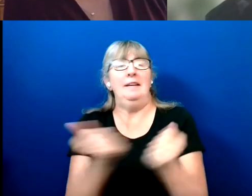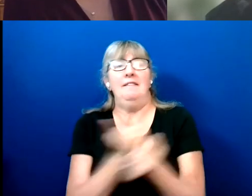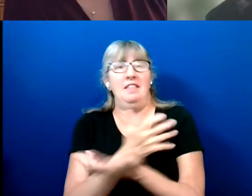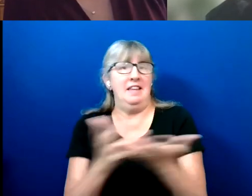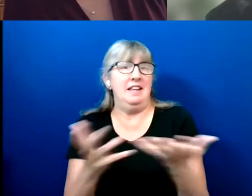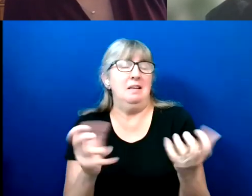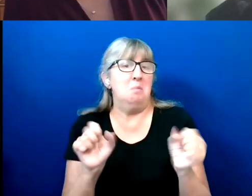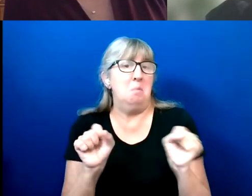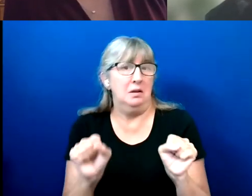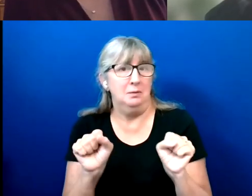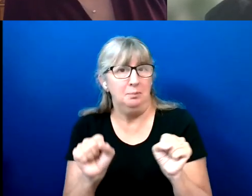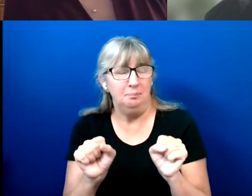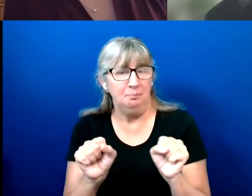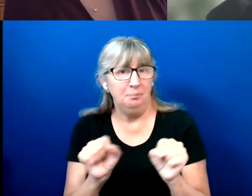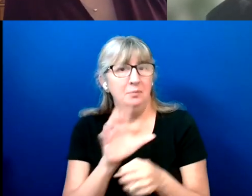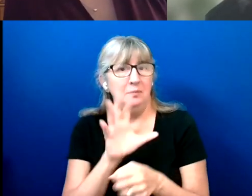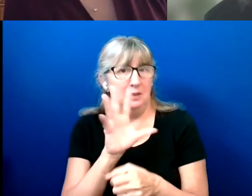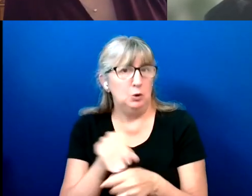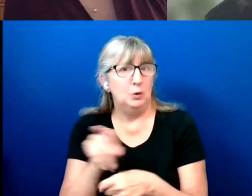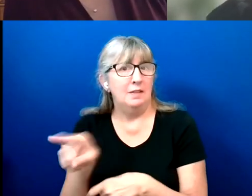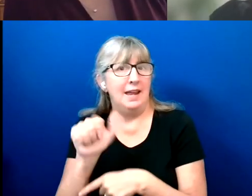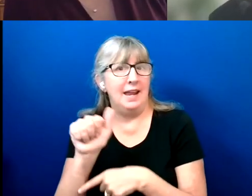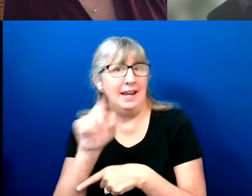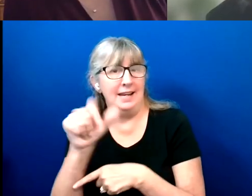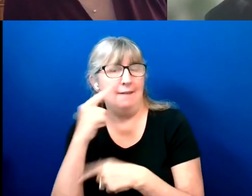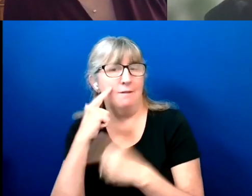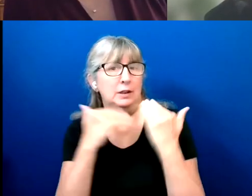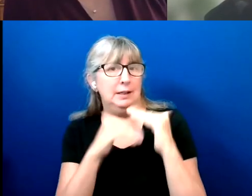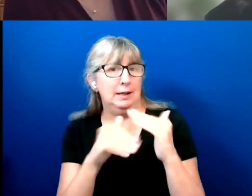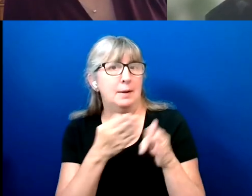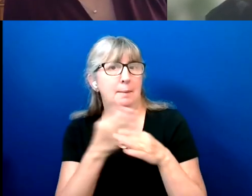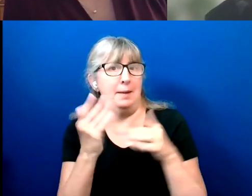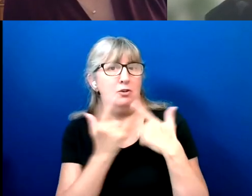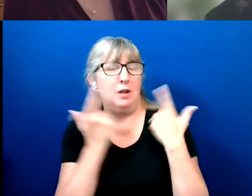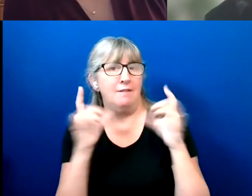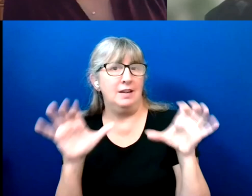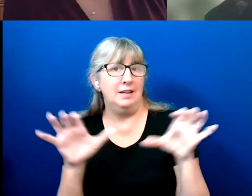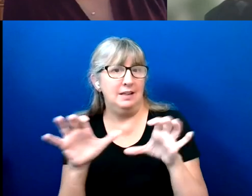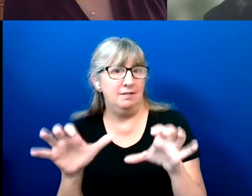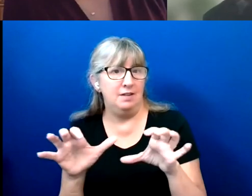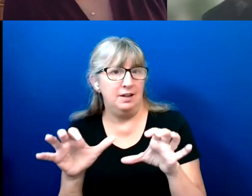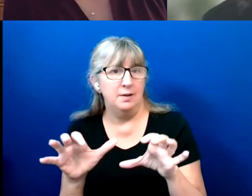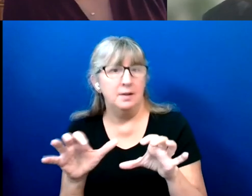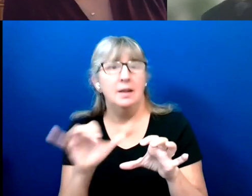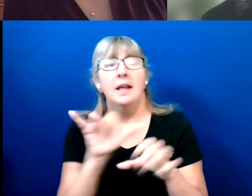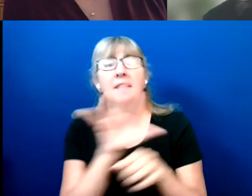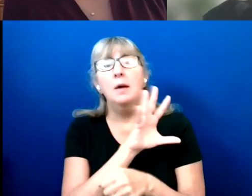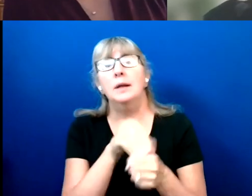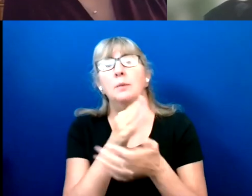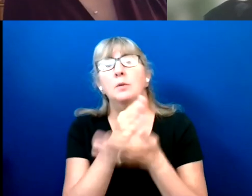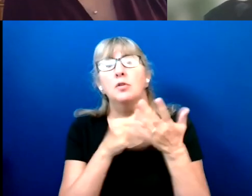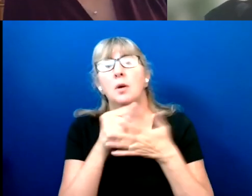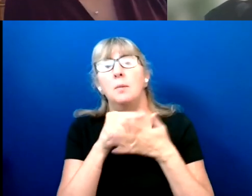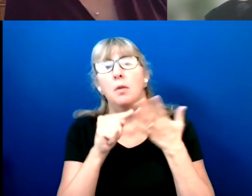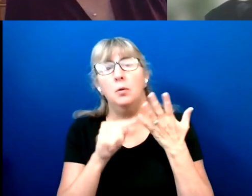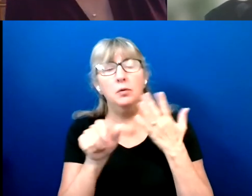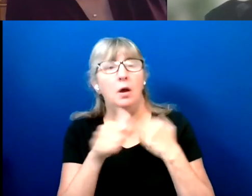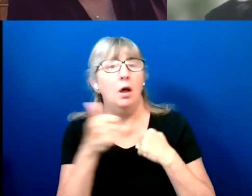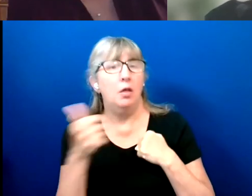by the A.D.A. in terms of limiting a major life activity. And that would capture some of those other conditions.